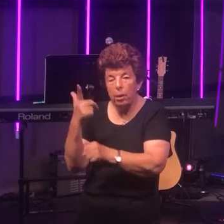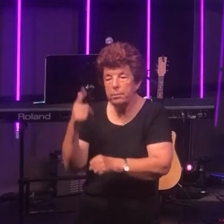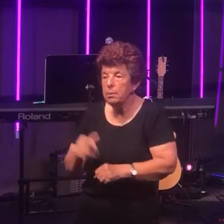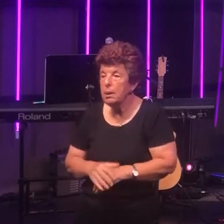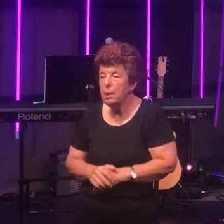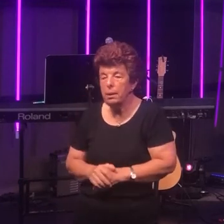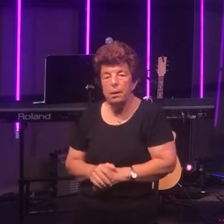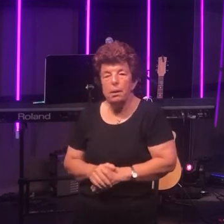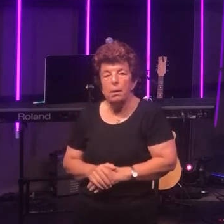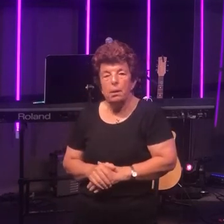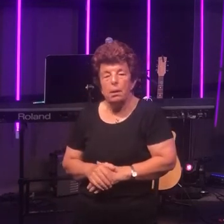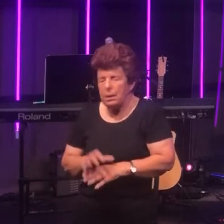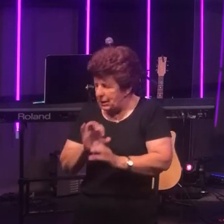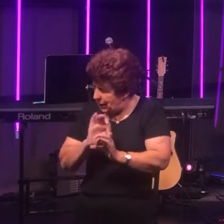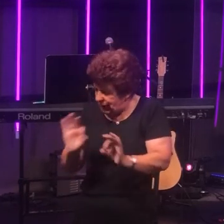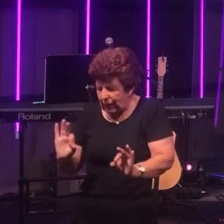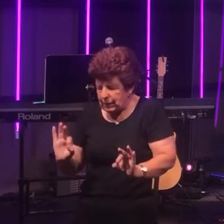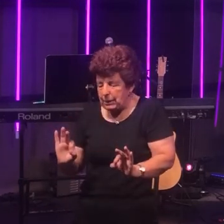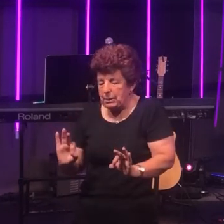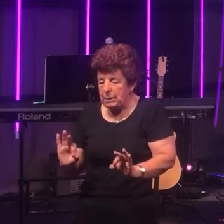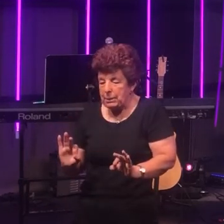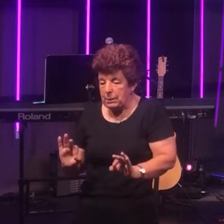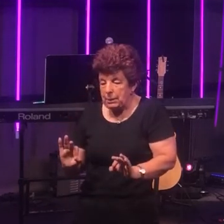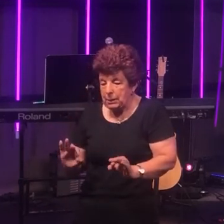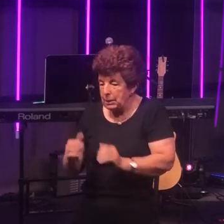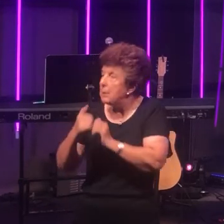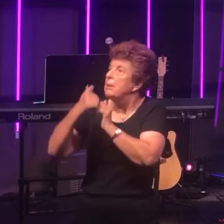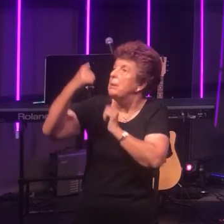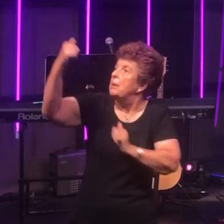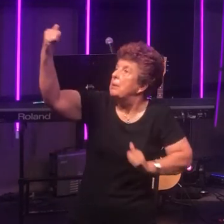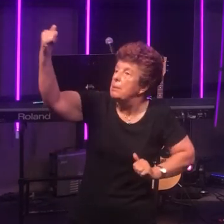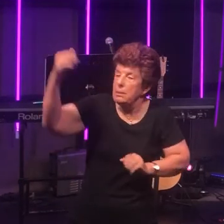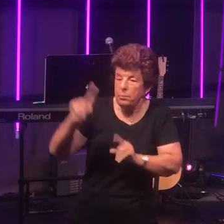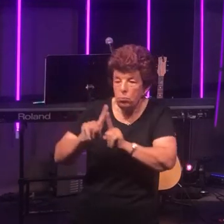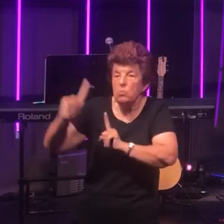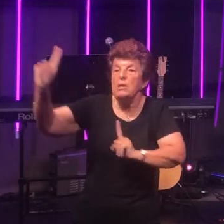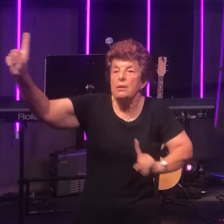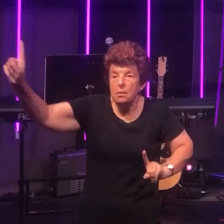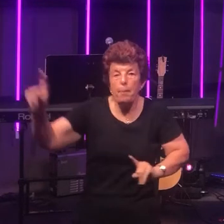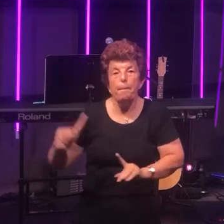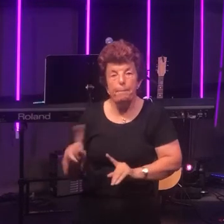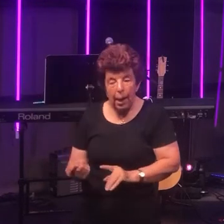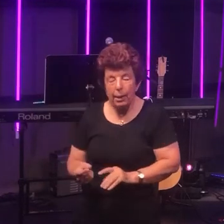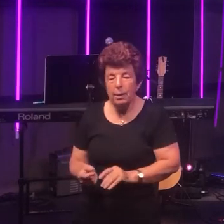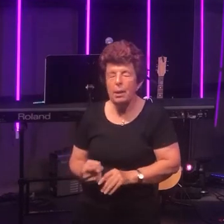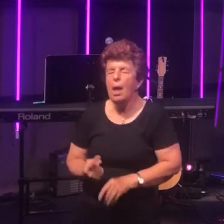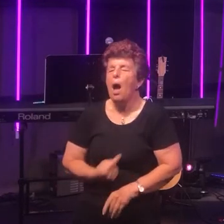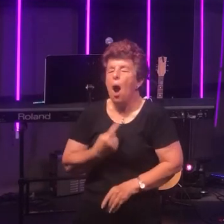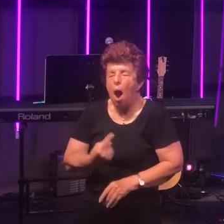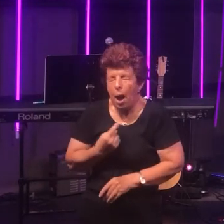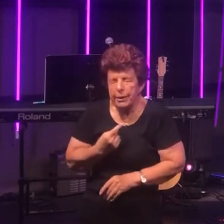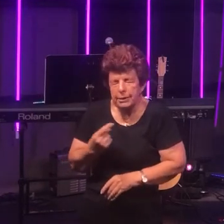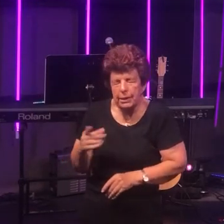It doesn't just distance us from God - rather it isolates us from God!